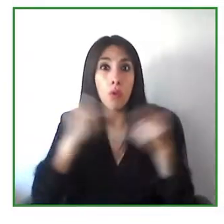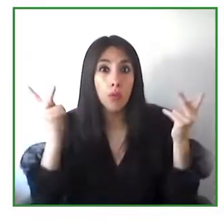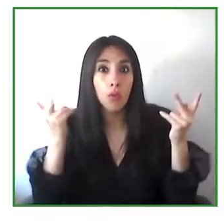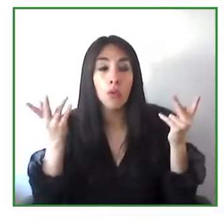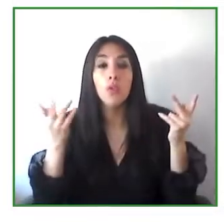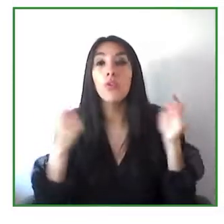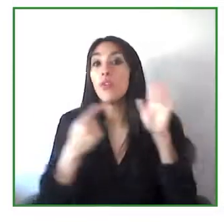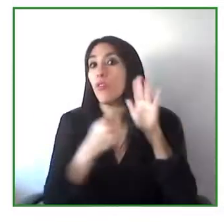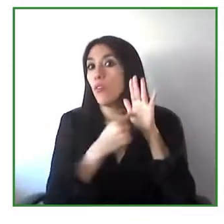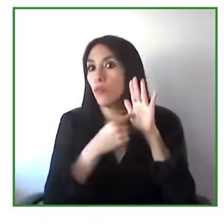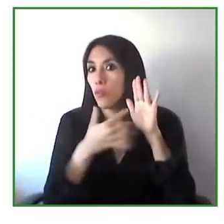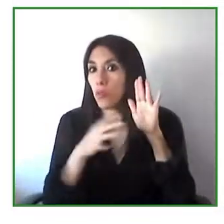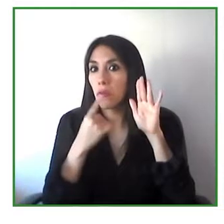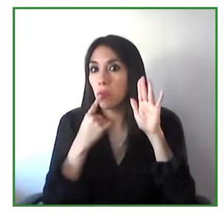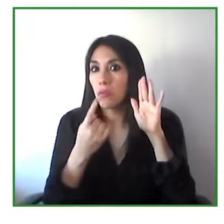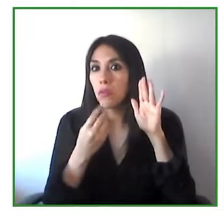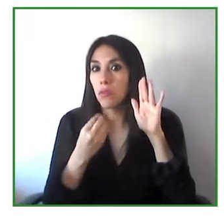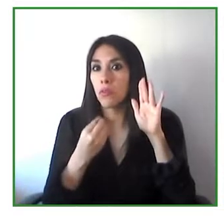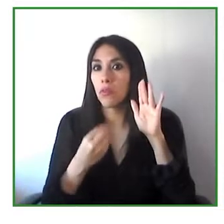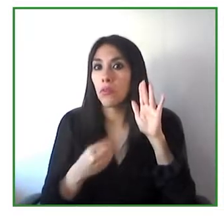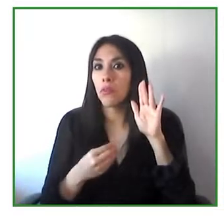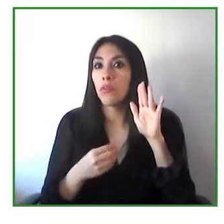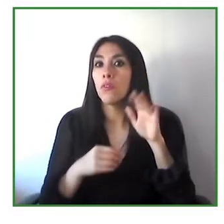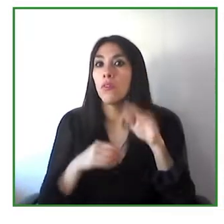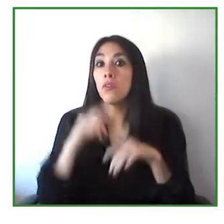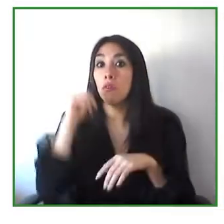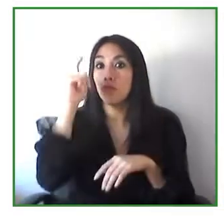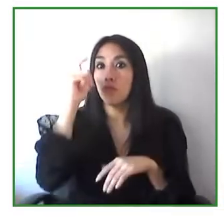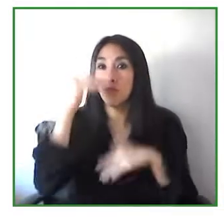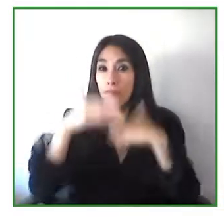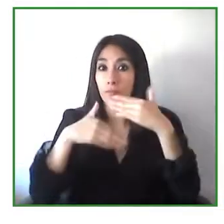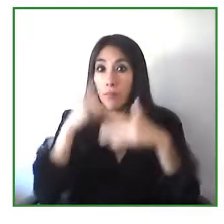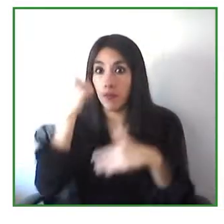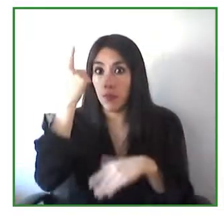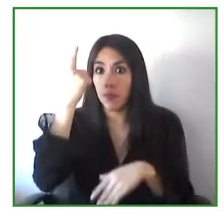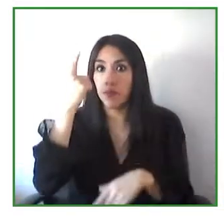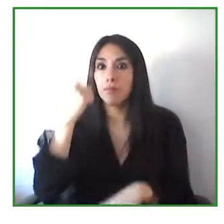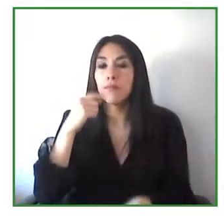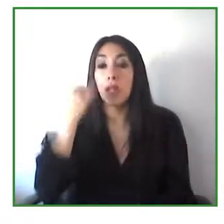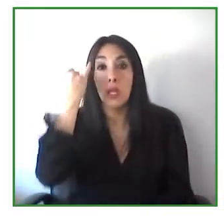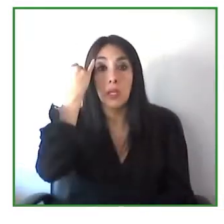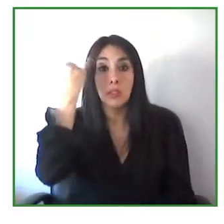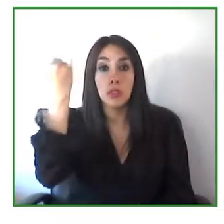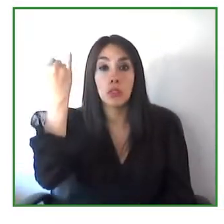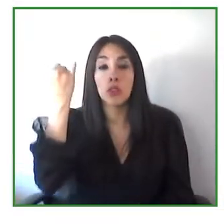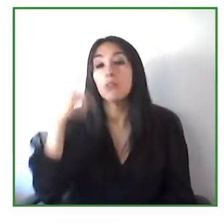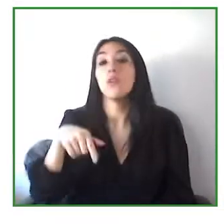those dispositions around the world work on with many different United Nations